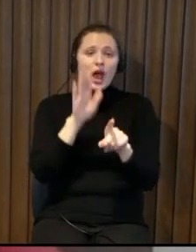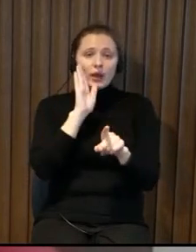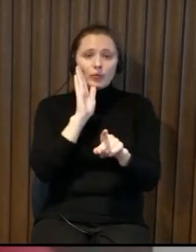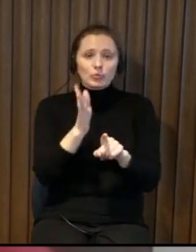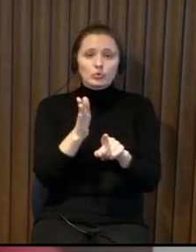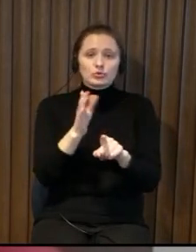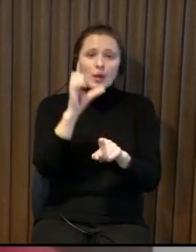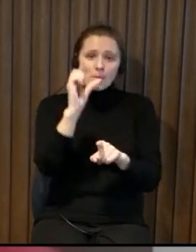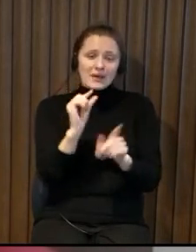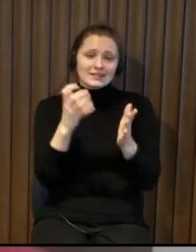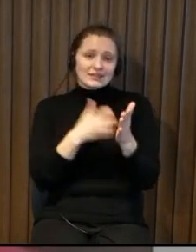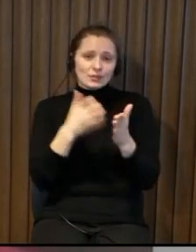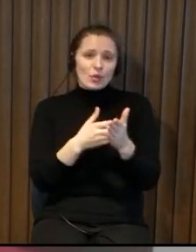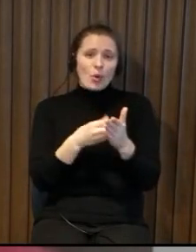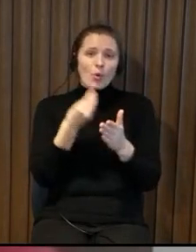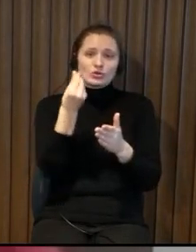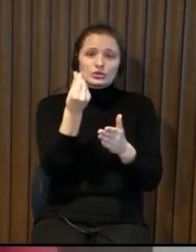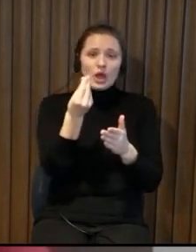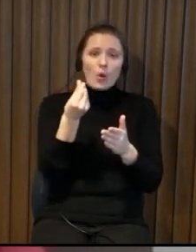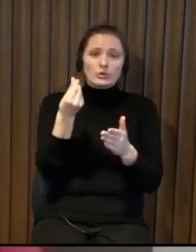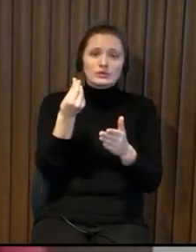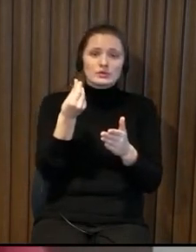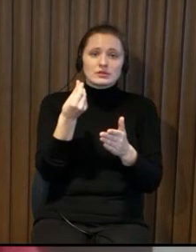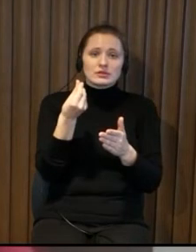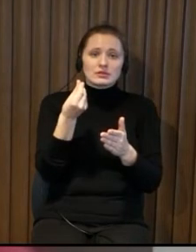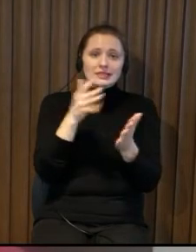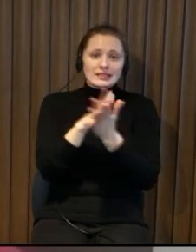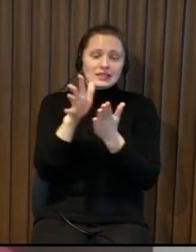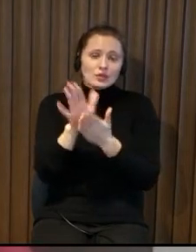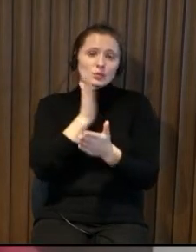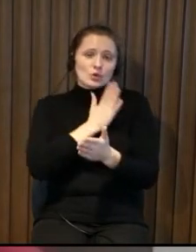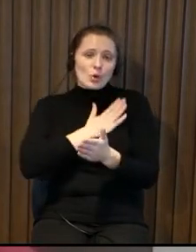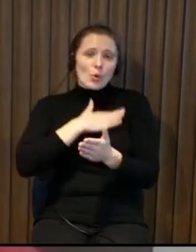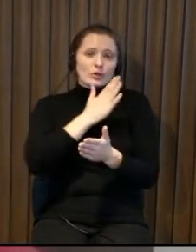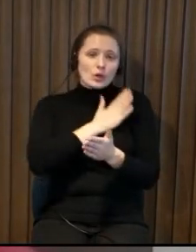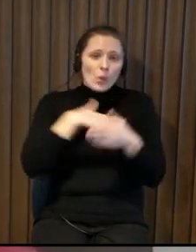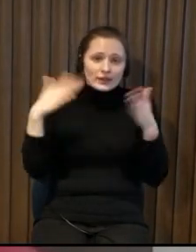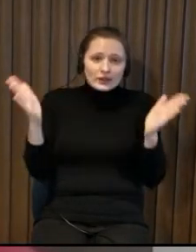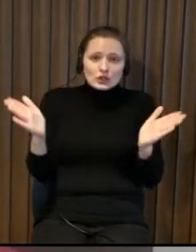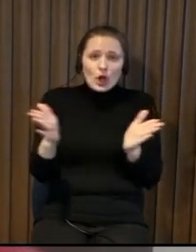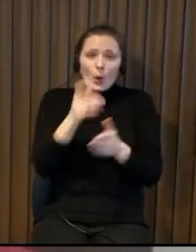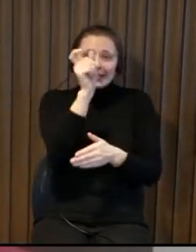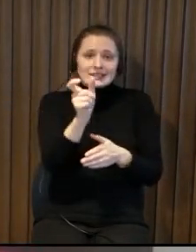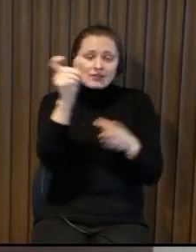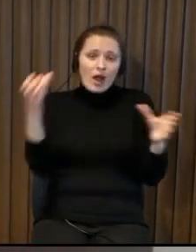will be just for one person with a wheelchair but this is a very very narrow application and that